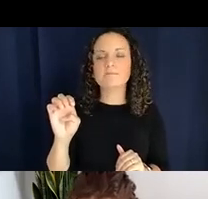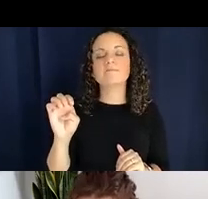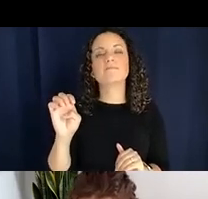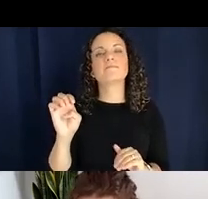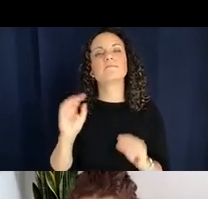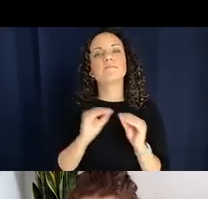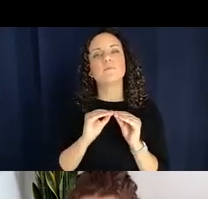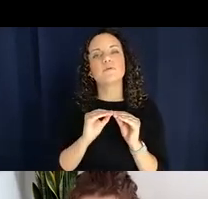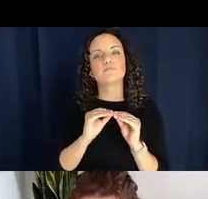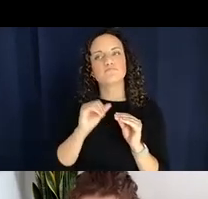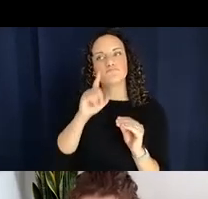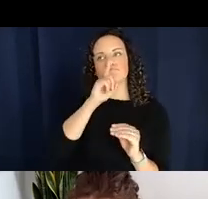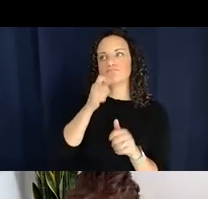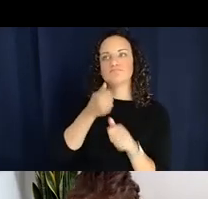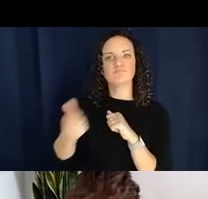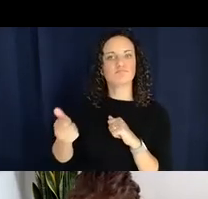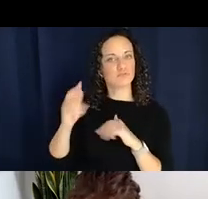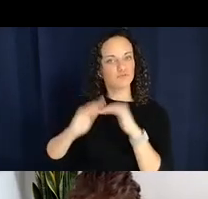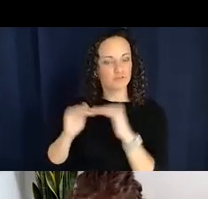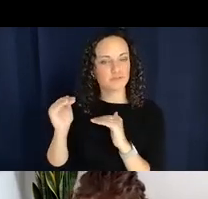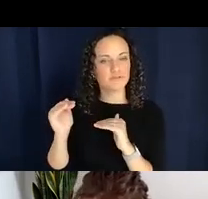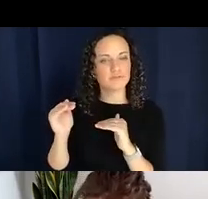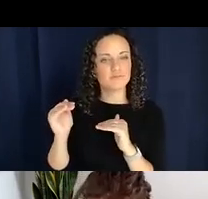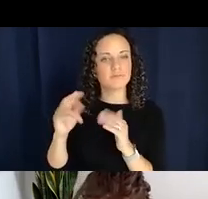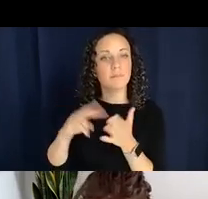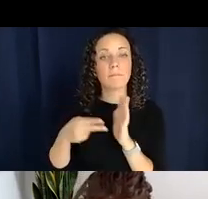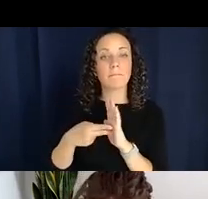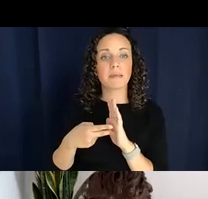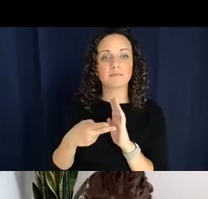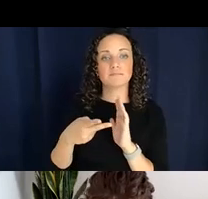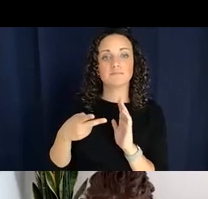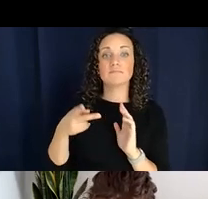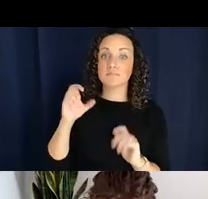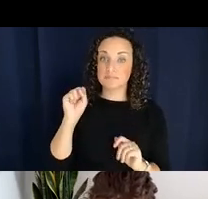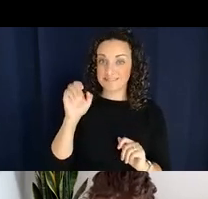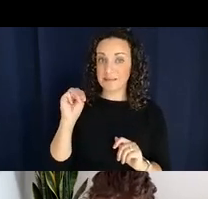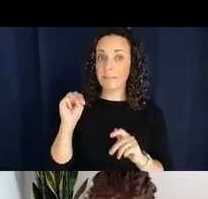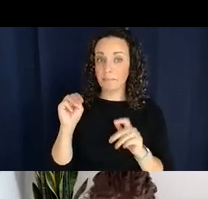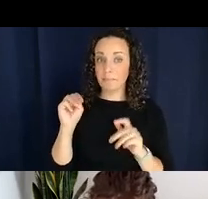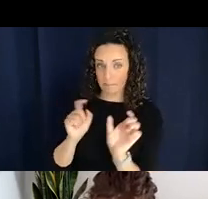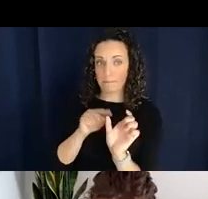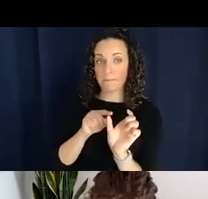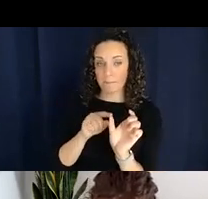constructions where the stems are also distinctive - although again they're describing the same